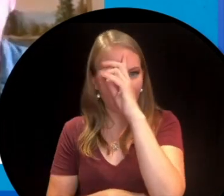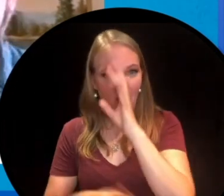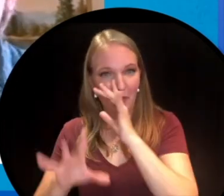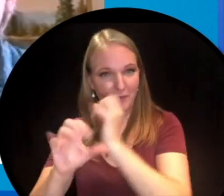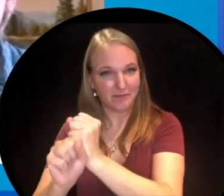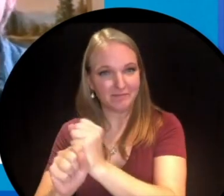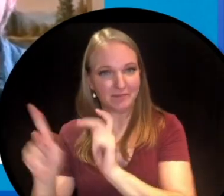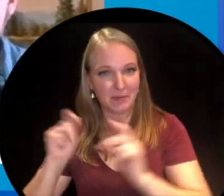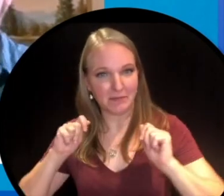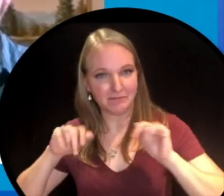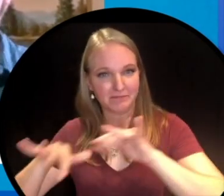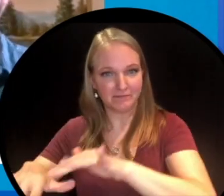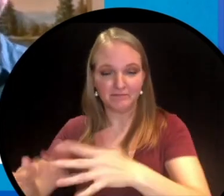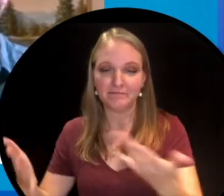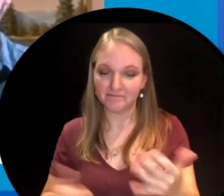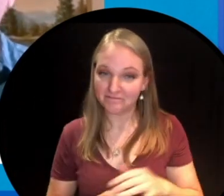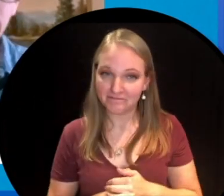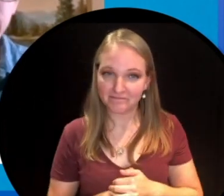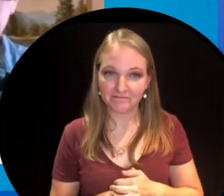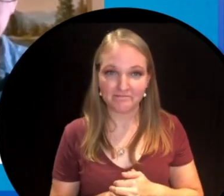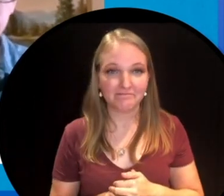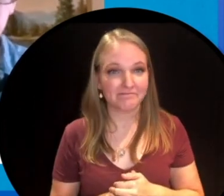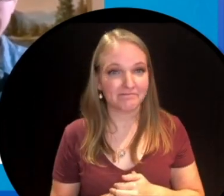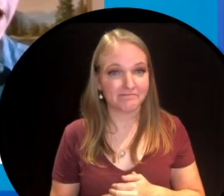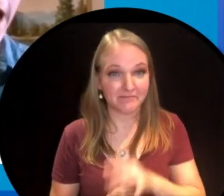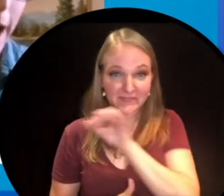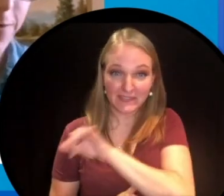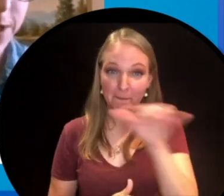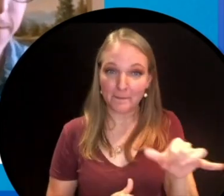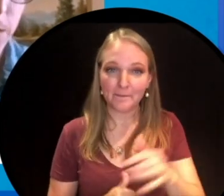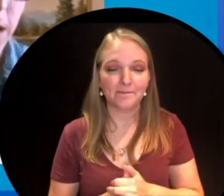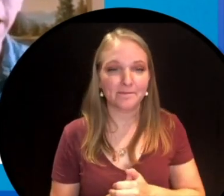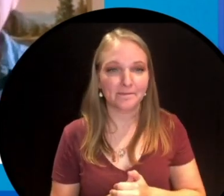Okay everybody, tally up your scores, add your bonus points, average them out, then